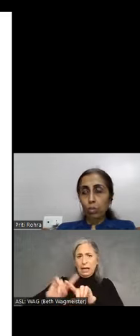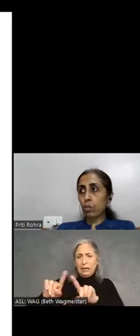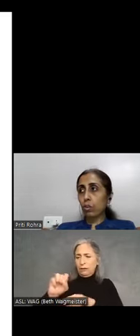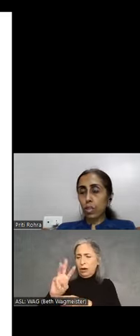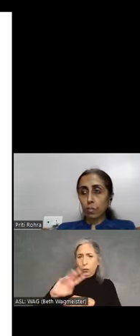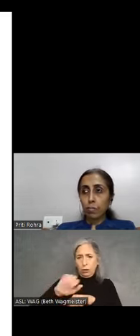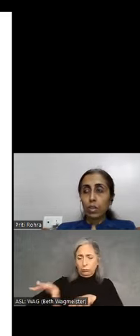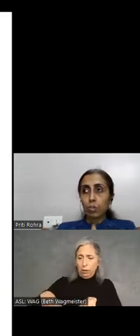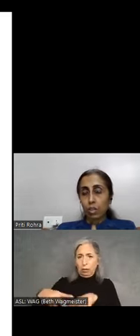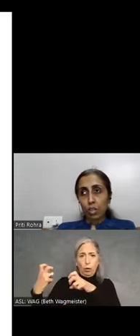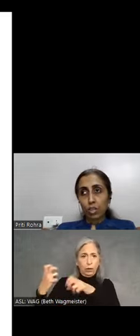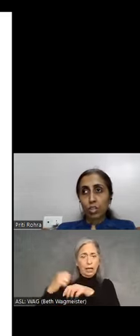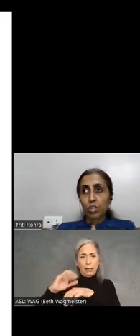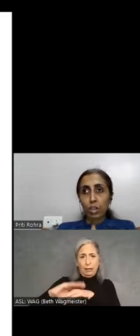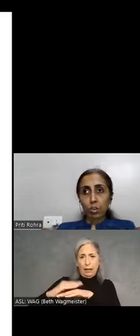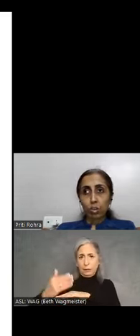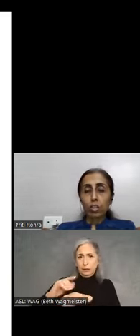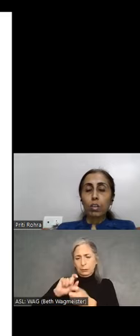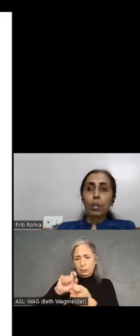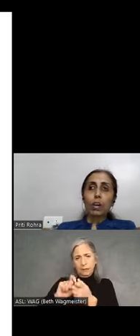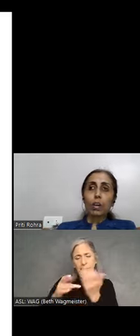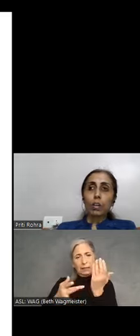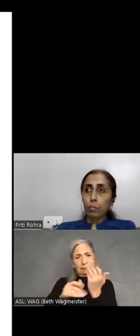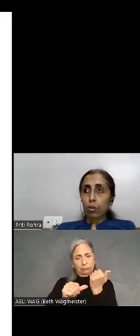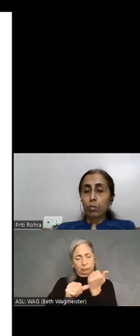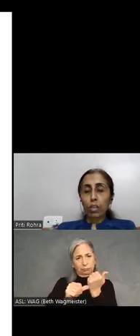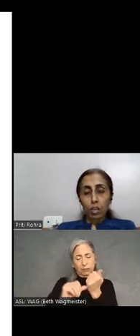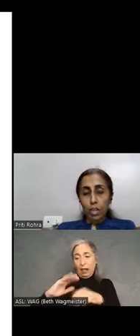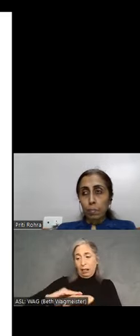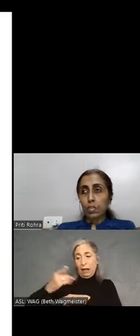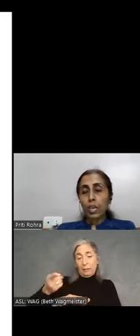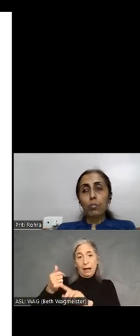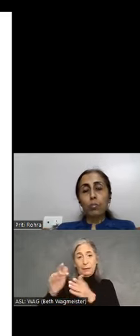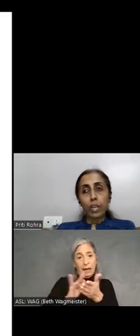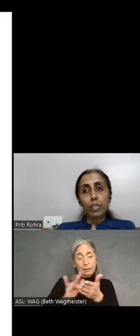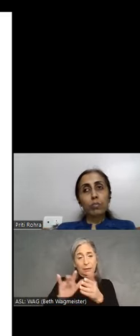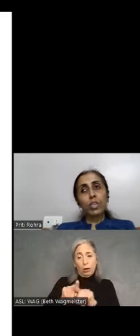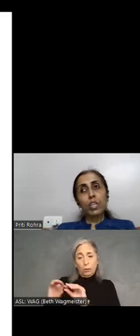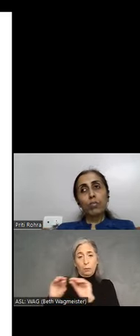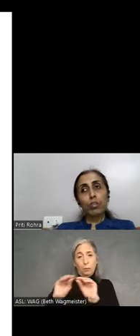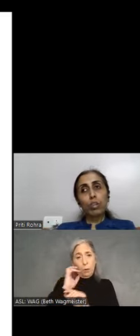on them. Especially the assistive technology on laptops, tablets and mobiles where they would